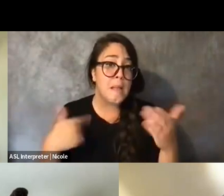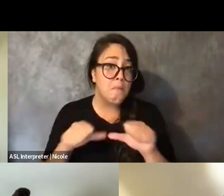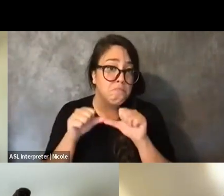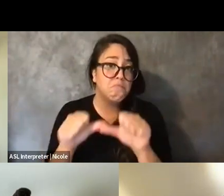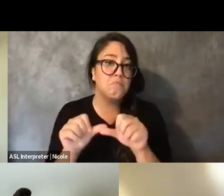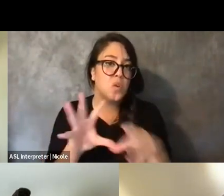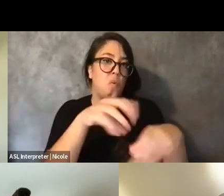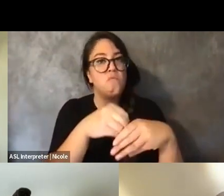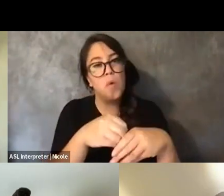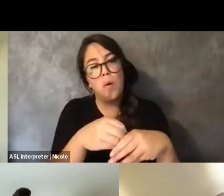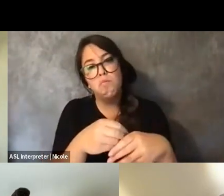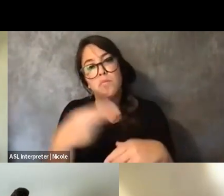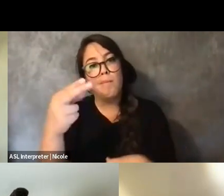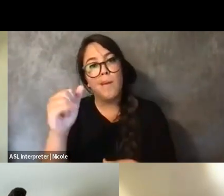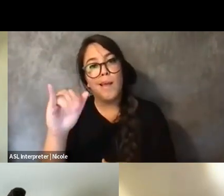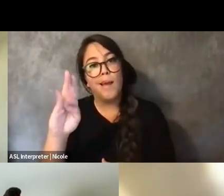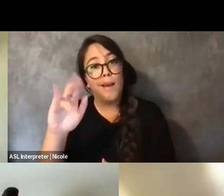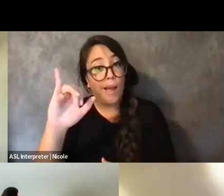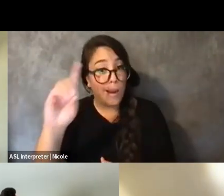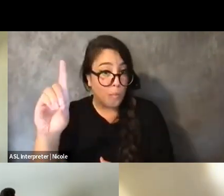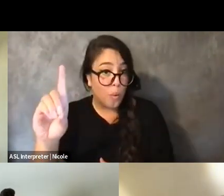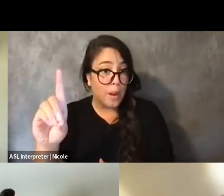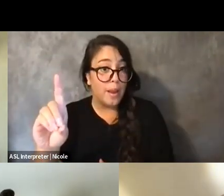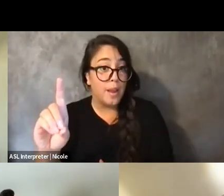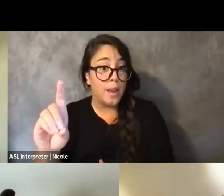where I think bring that sort of element is sometimes I co-work with people,